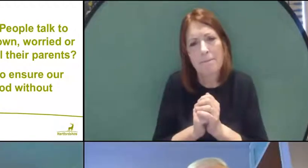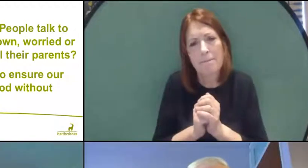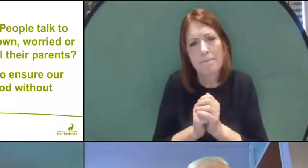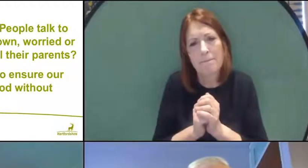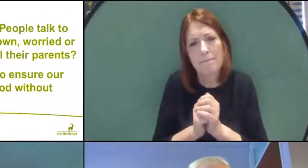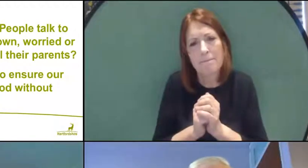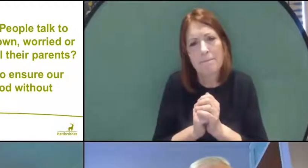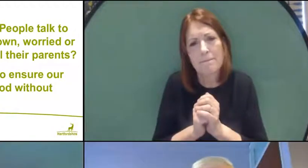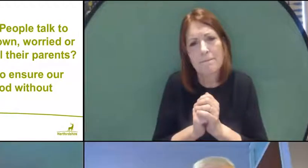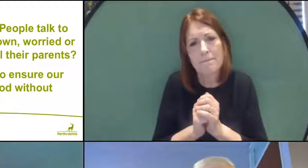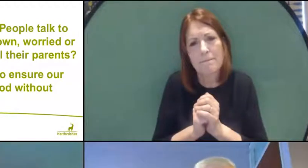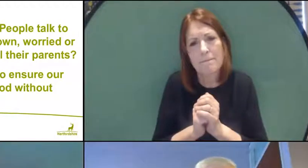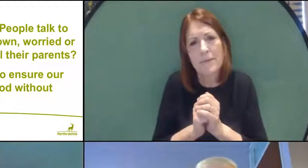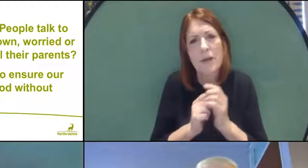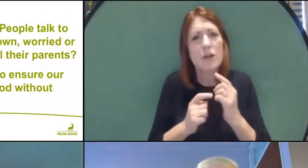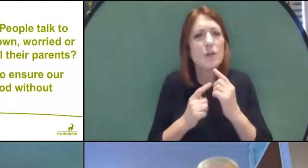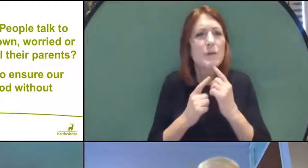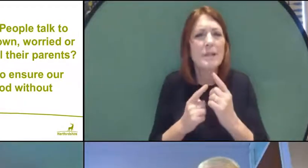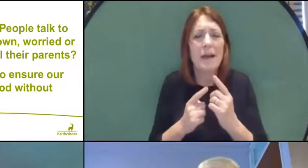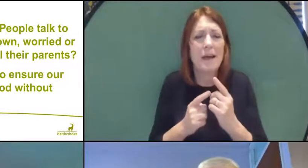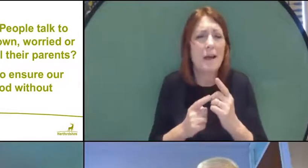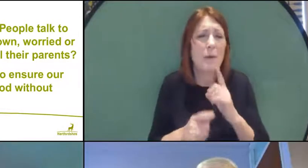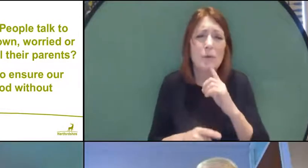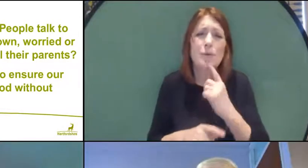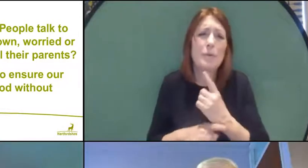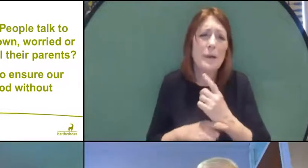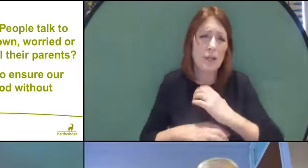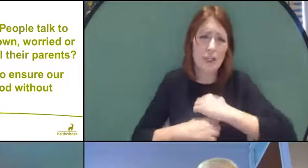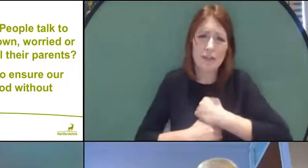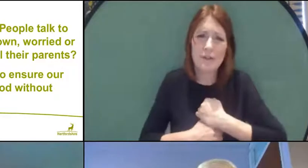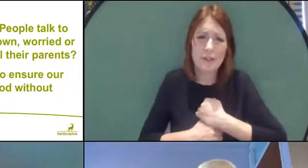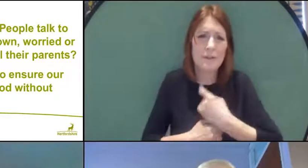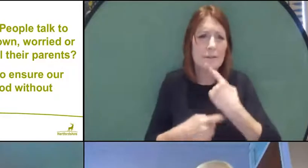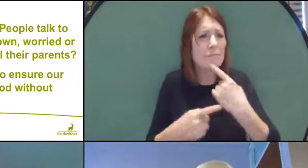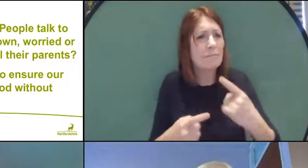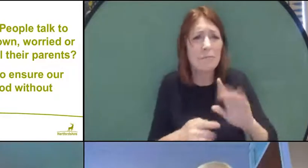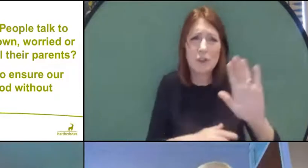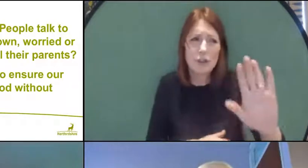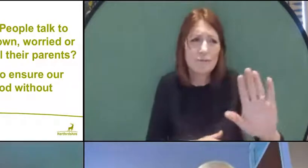To say you're not alone, and we understand it's very important and Just Talk is so important.